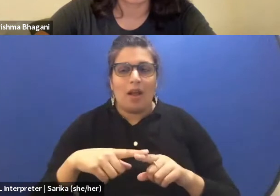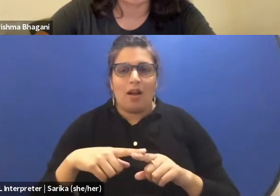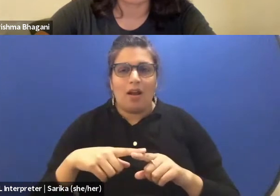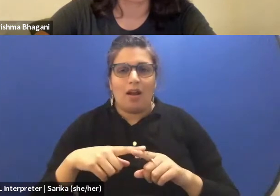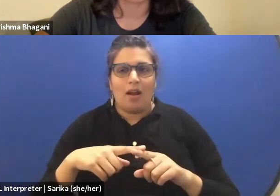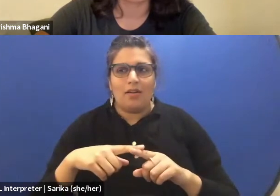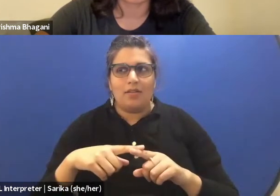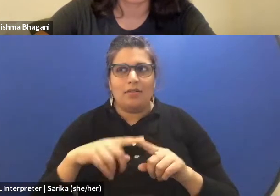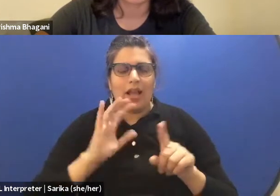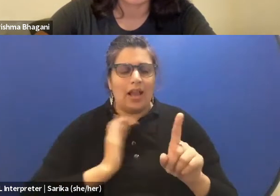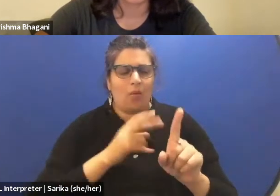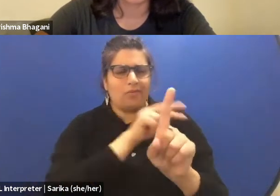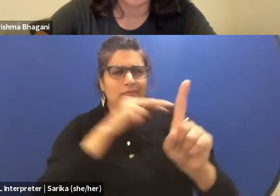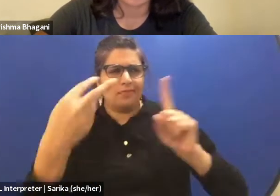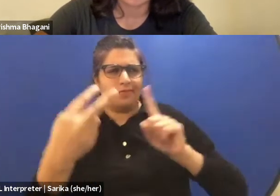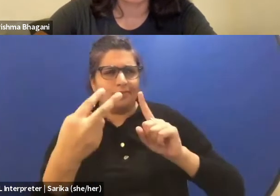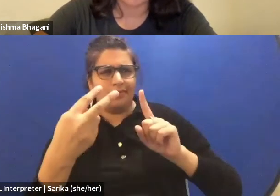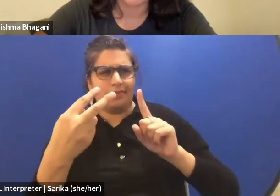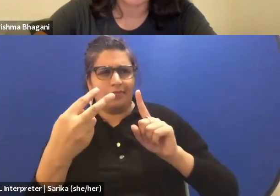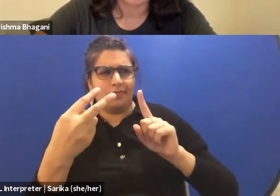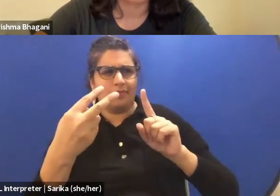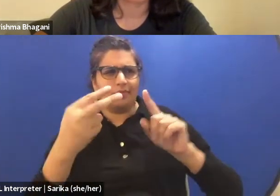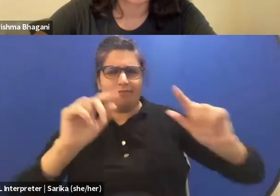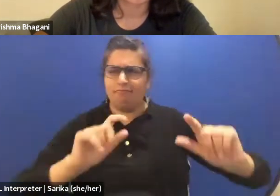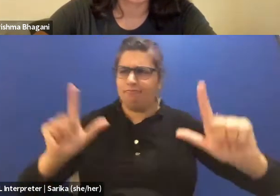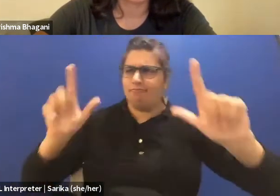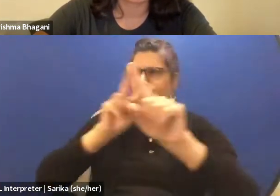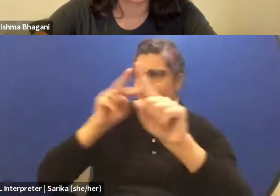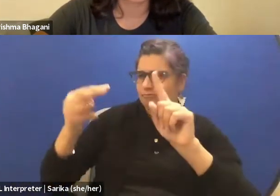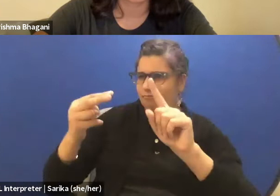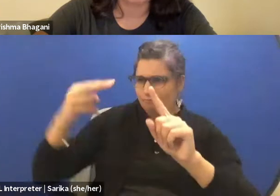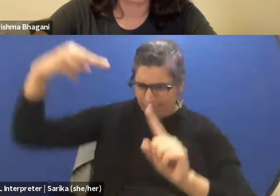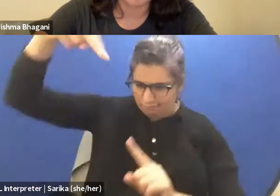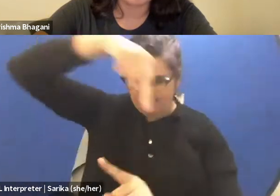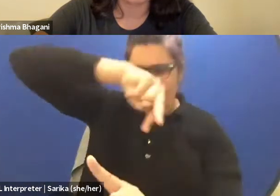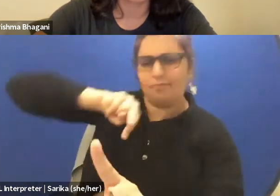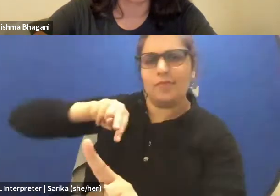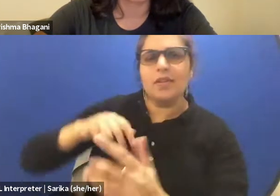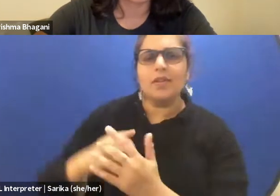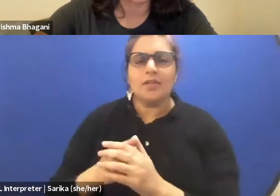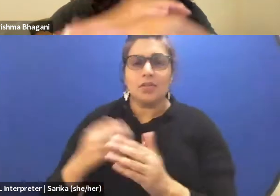and our way of doing work. So of course, using our universal understanding